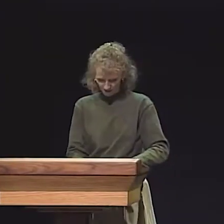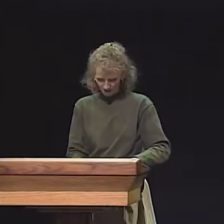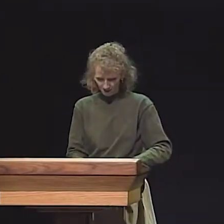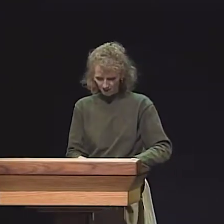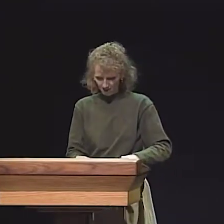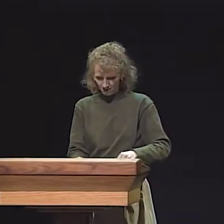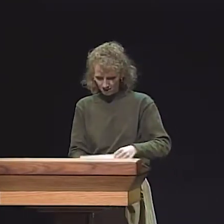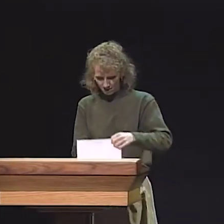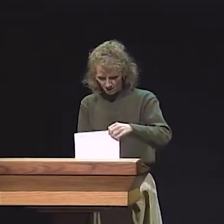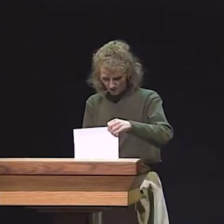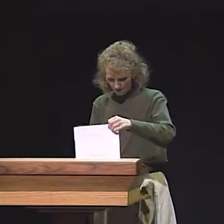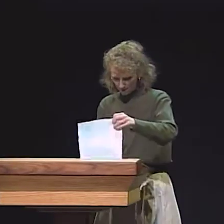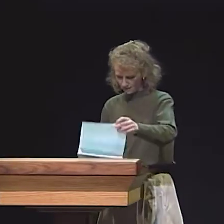AND THAT'S WHAT STORYTELLING IS.